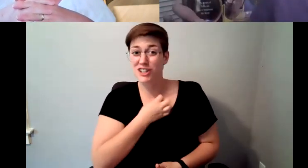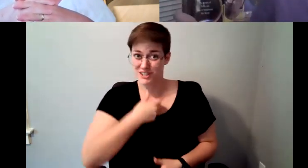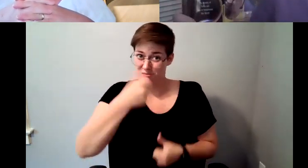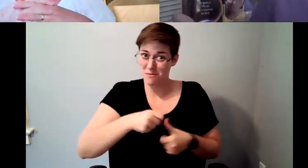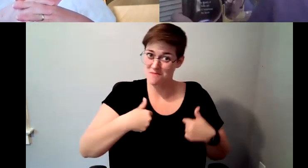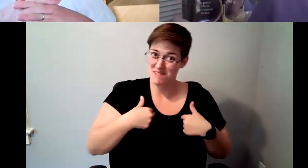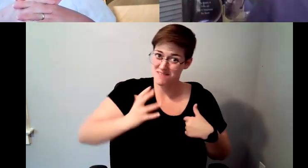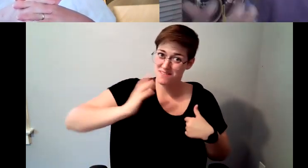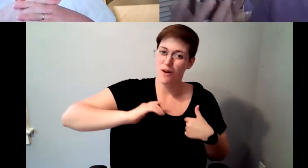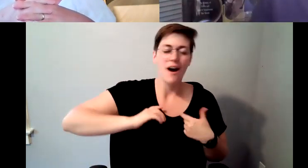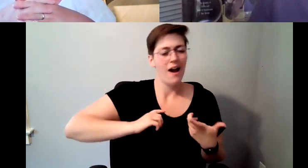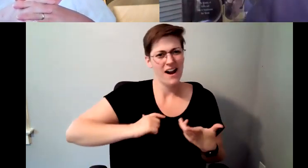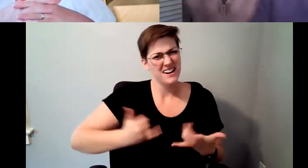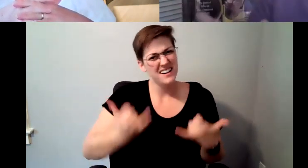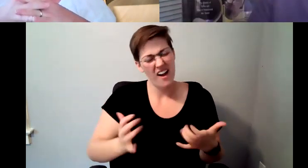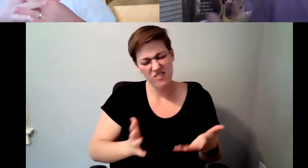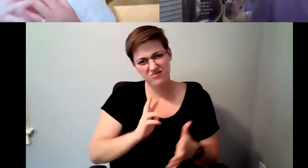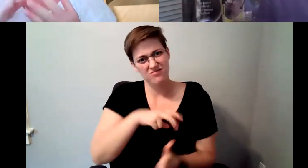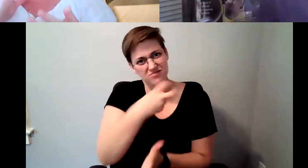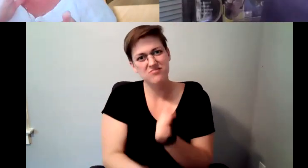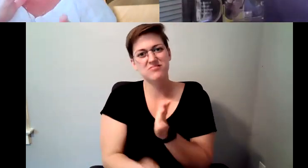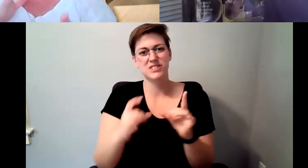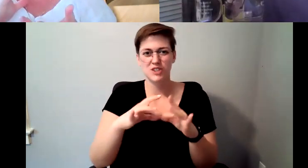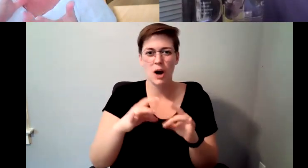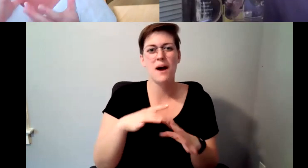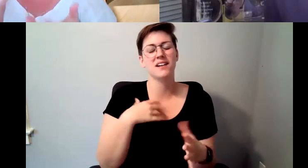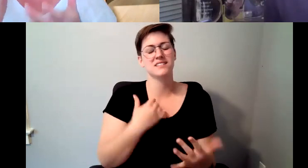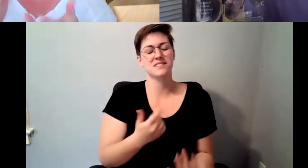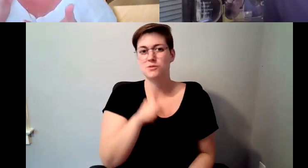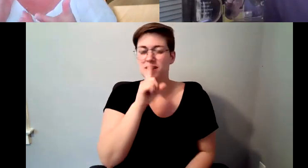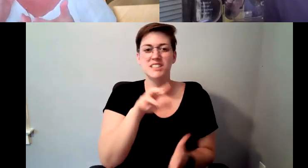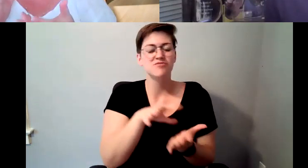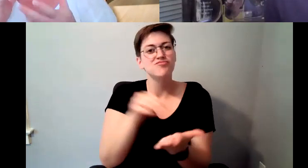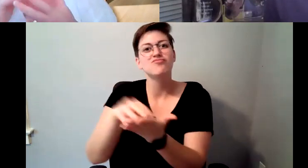and I was eating it up drinking it up, and so I had an amazing career.